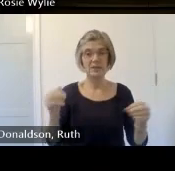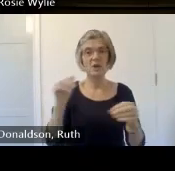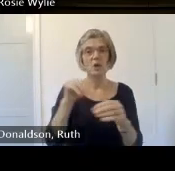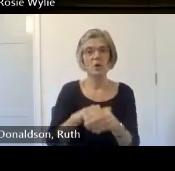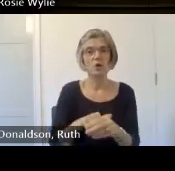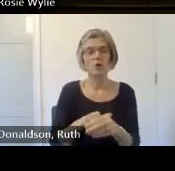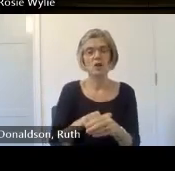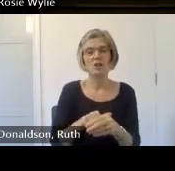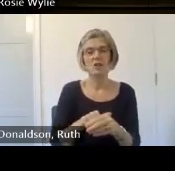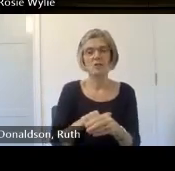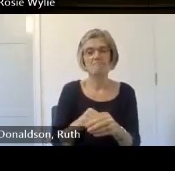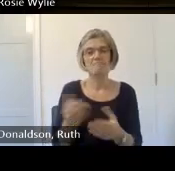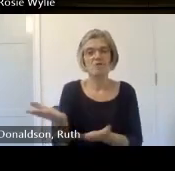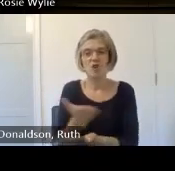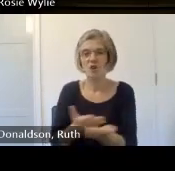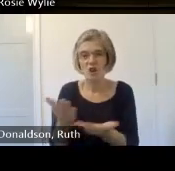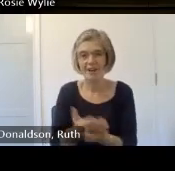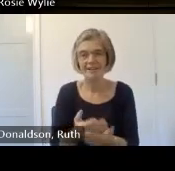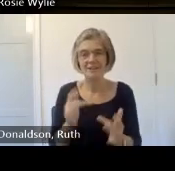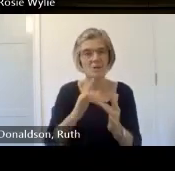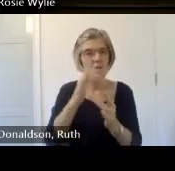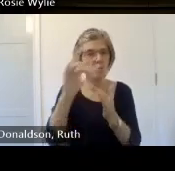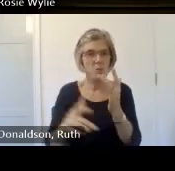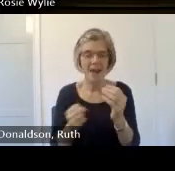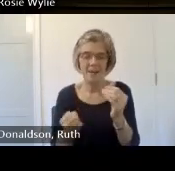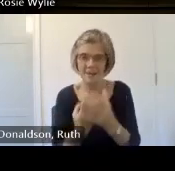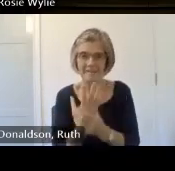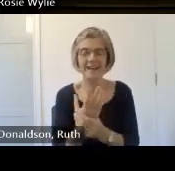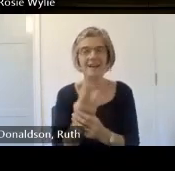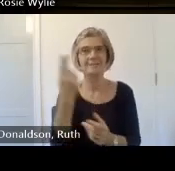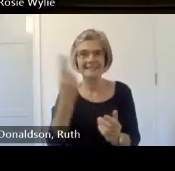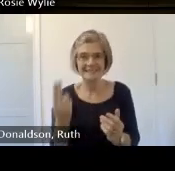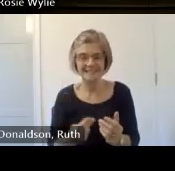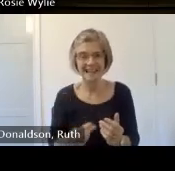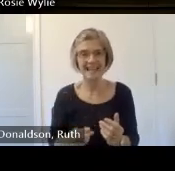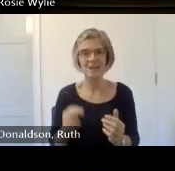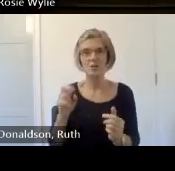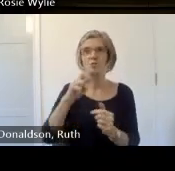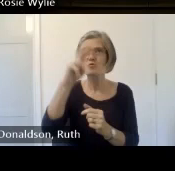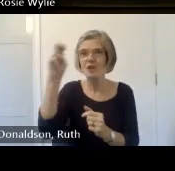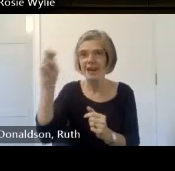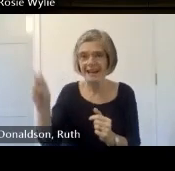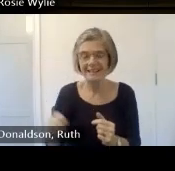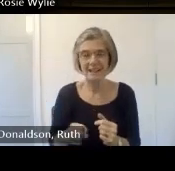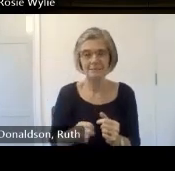web developers Design Consultants and a big team of story gatherers that you'll be hearing much